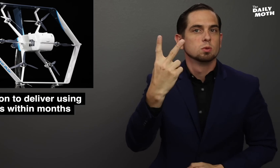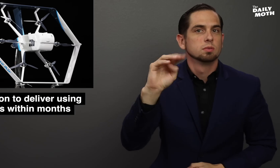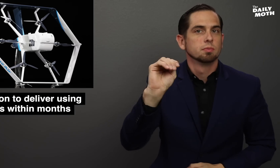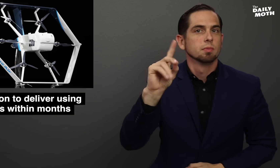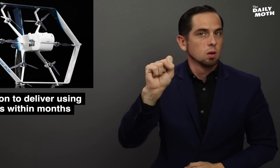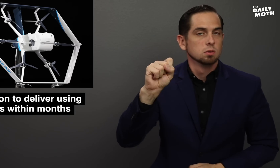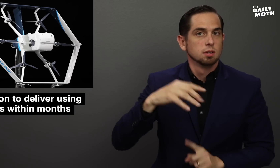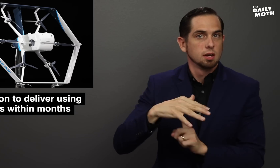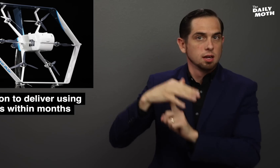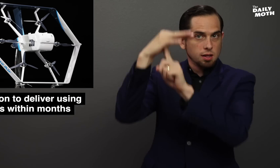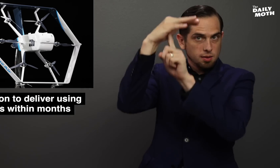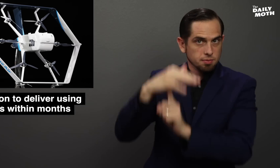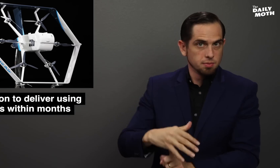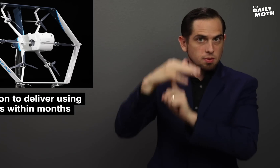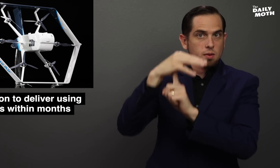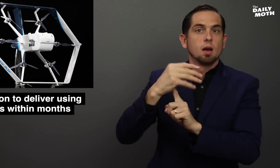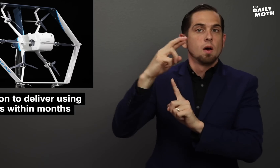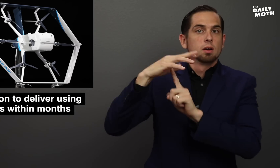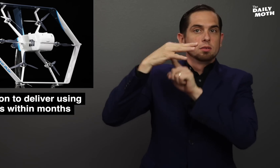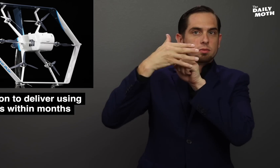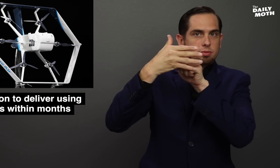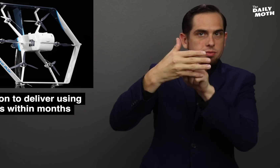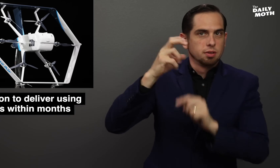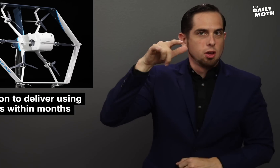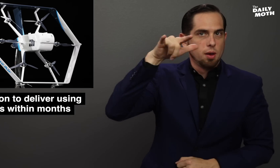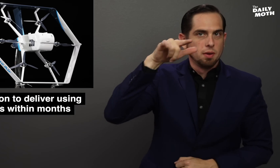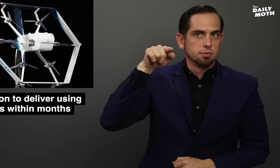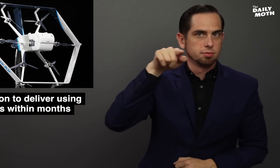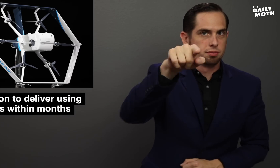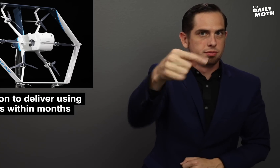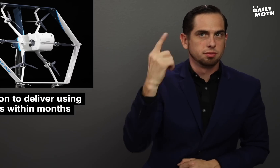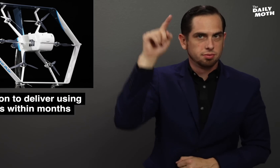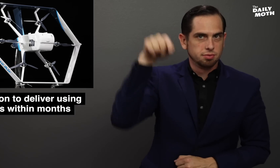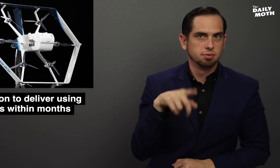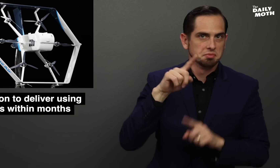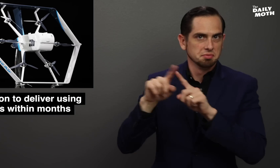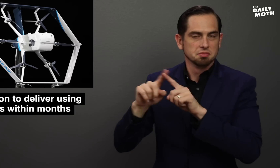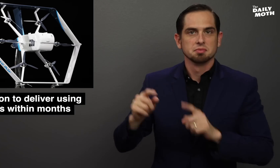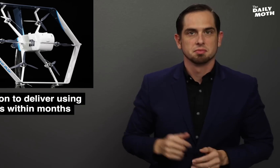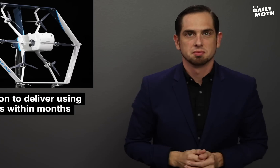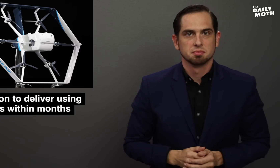between two modes, a helicopter mode or an airplane mode.